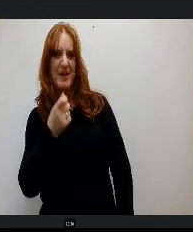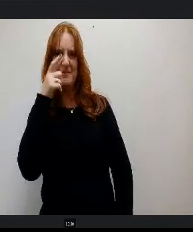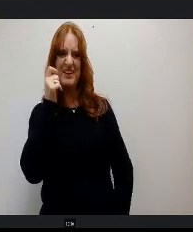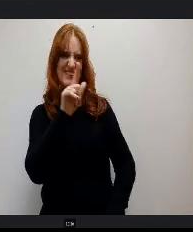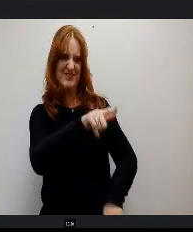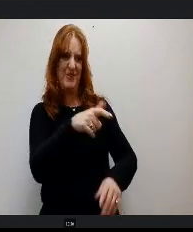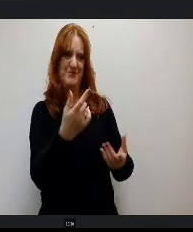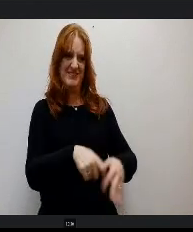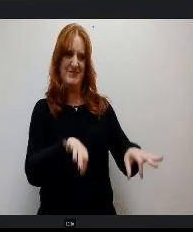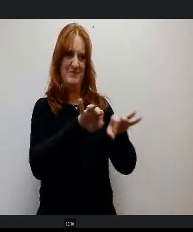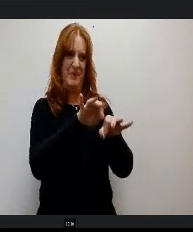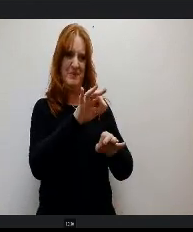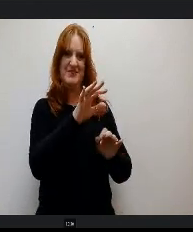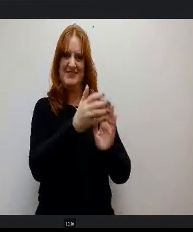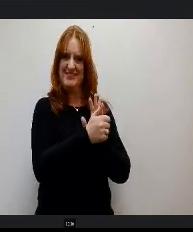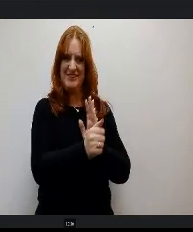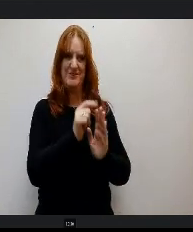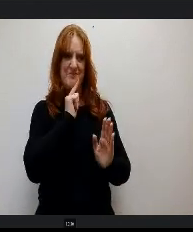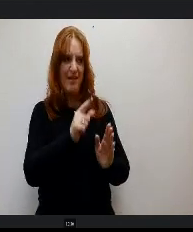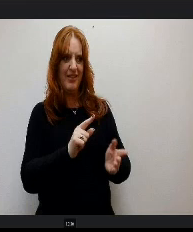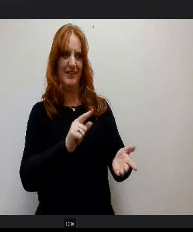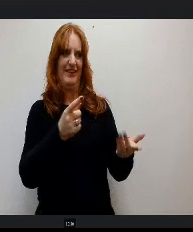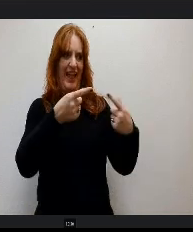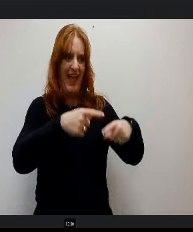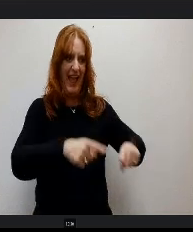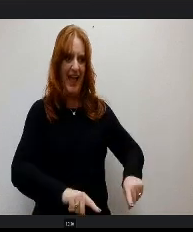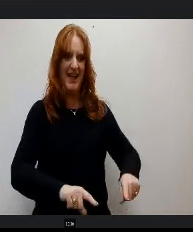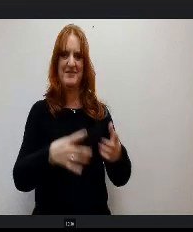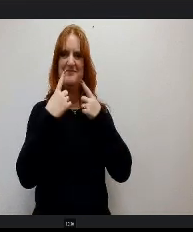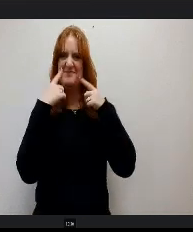l skills, really come to life, work together and have a successful